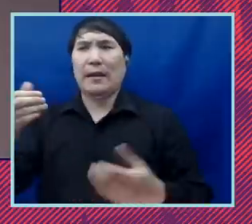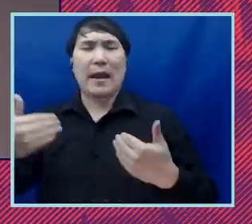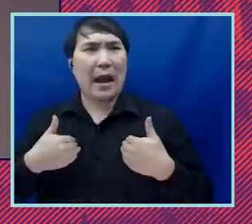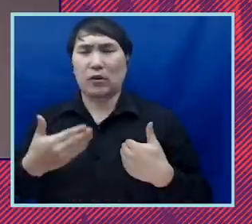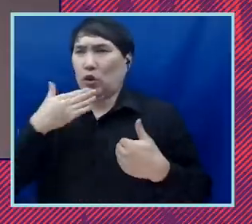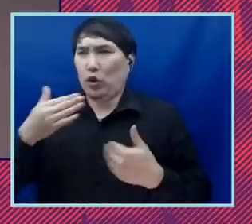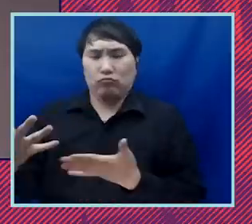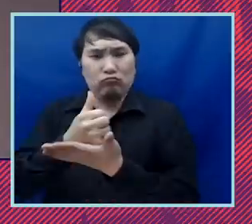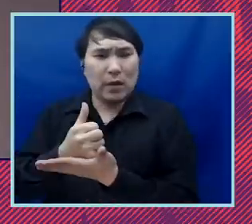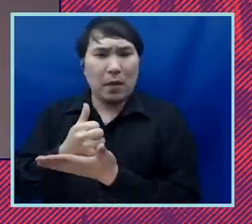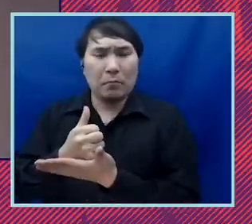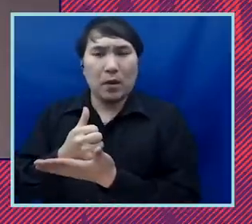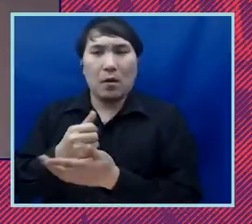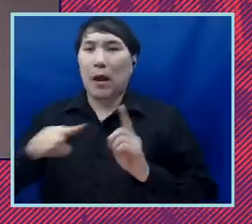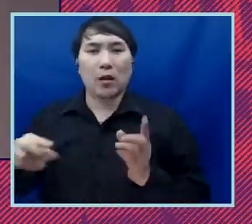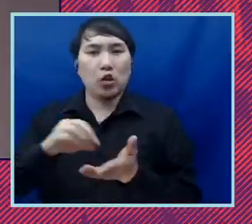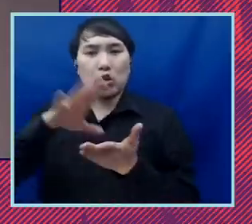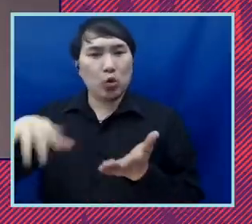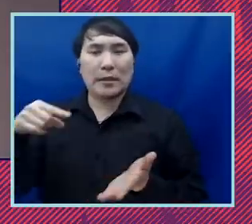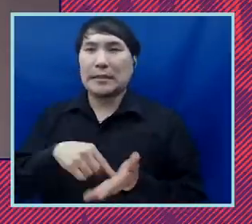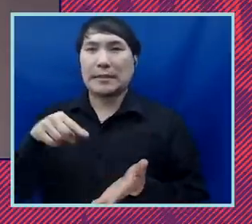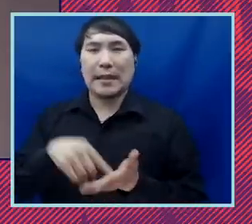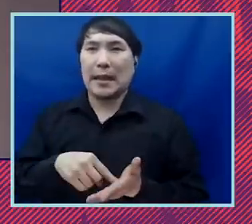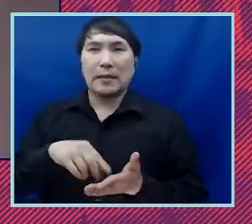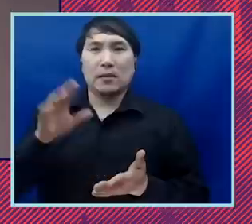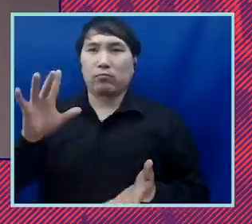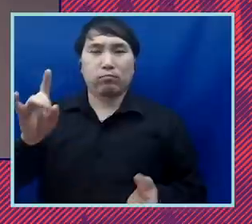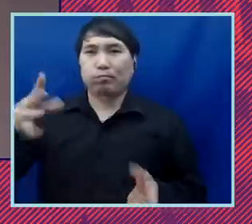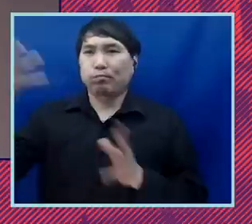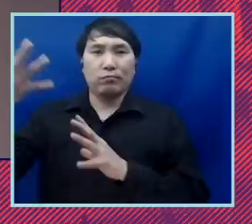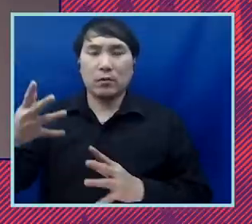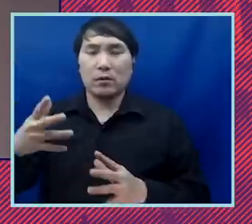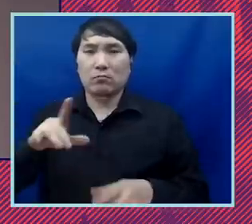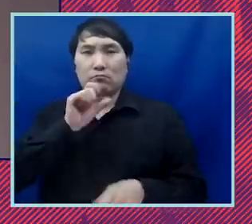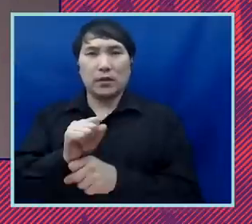but the student debt crisis has become a barrier to achieving financial stability especially for